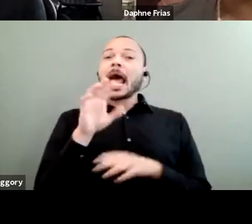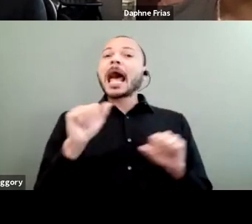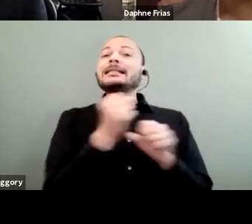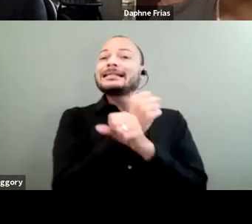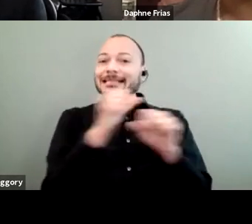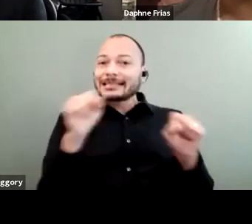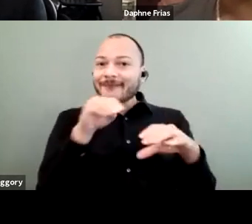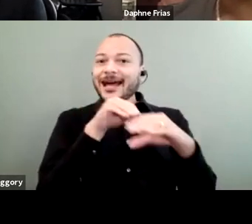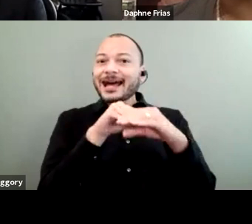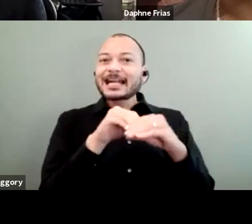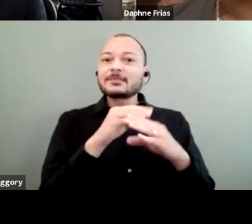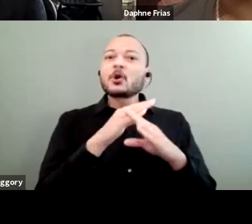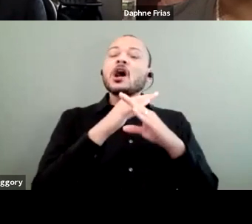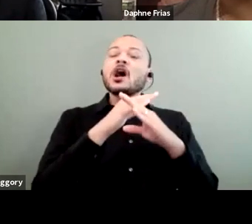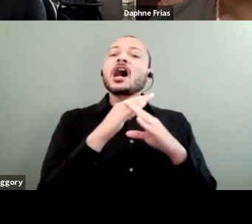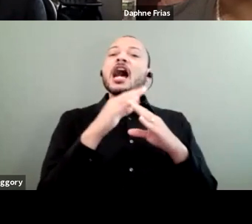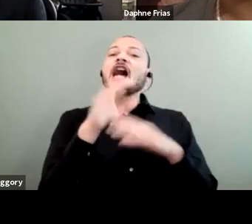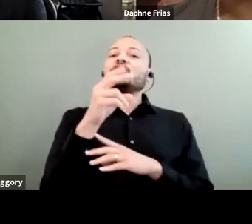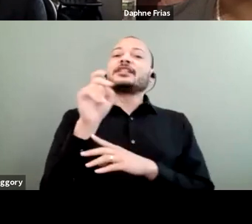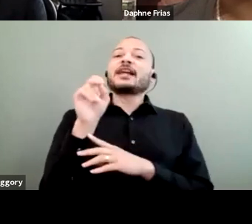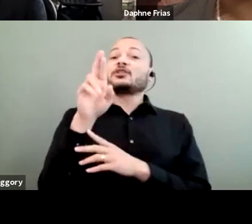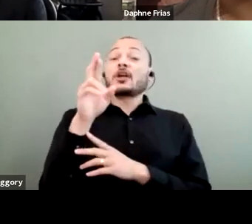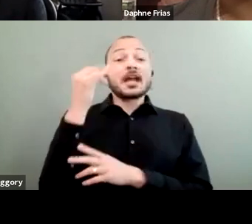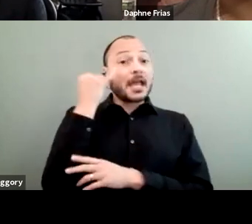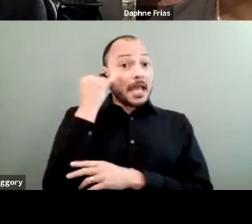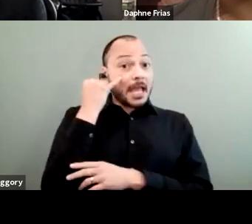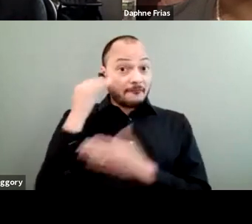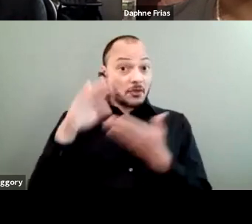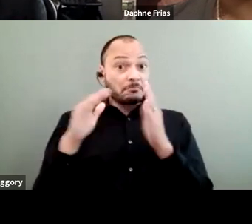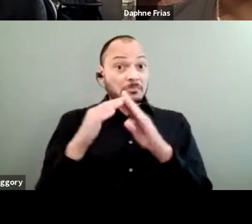in case our community is forced to relocate for any reasons.